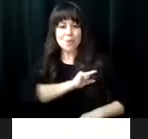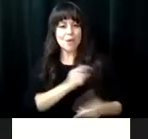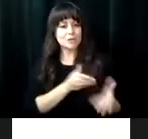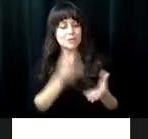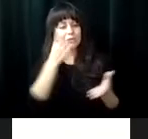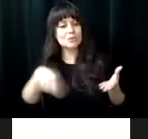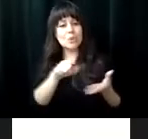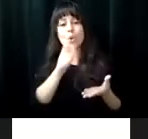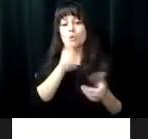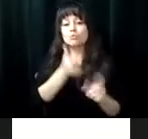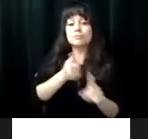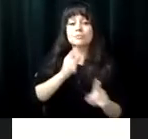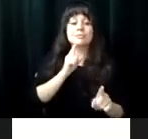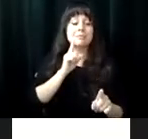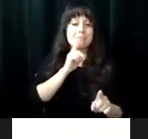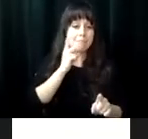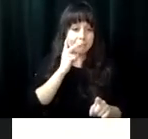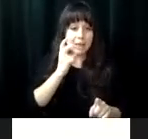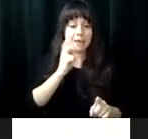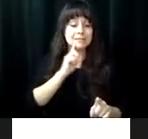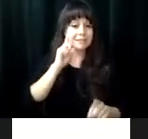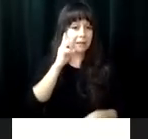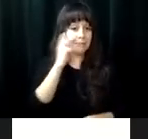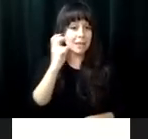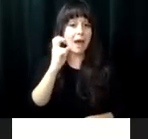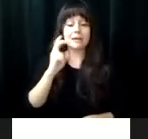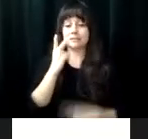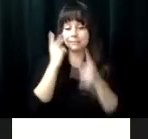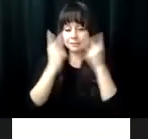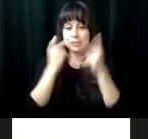for our dedicated staff to provide quality